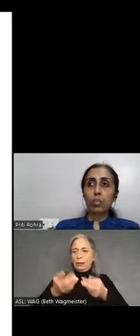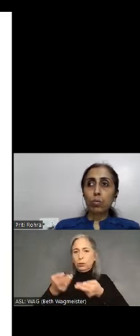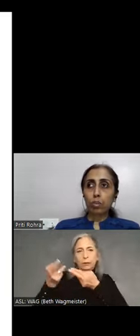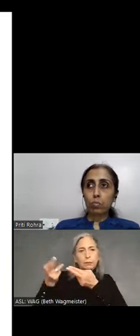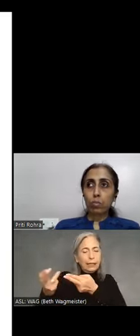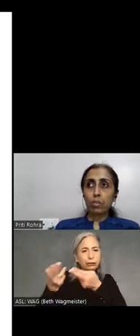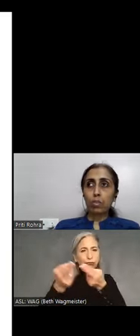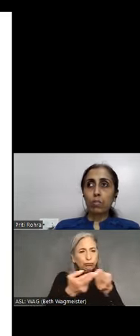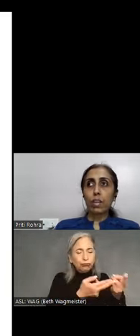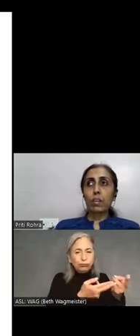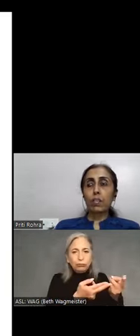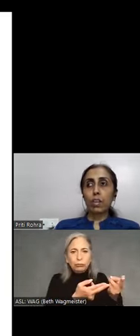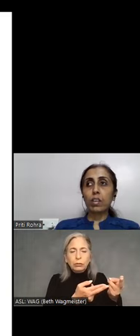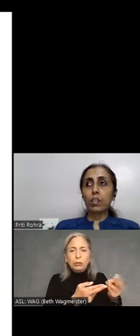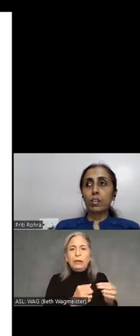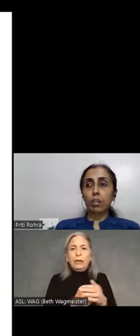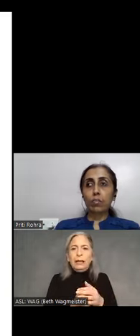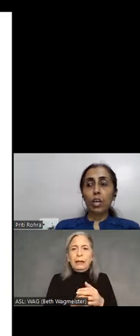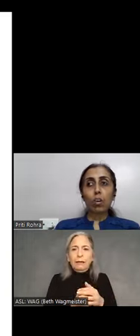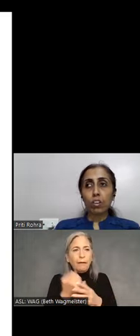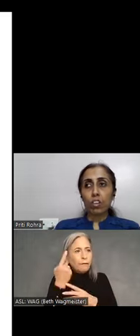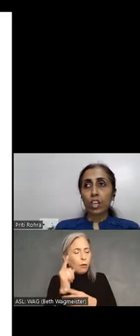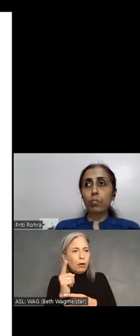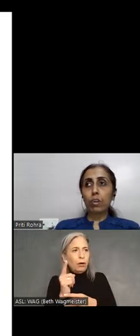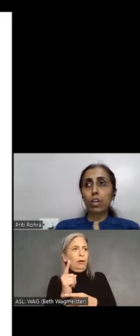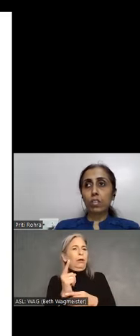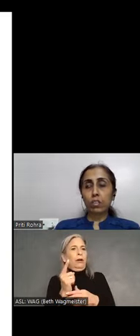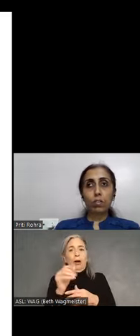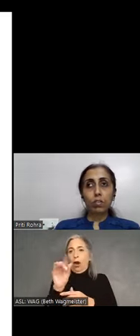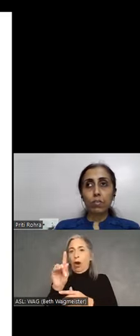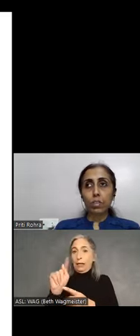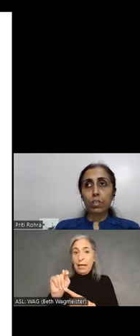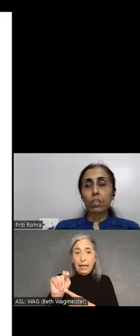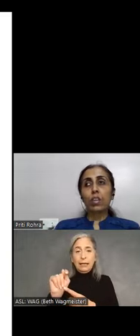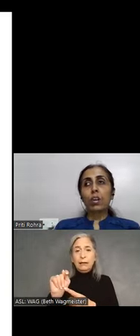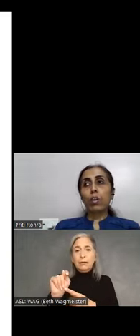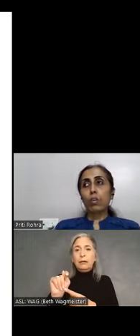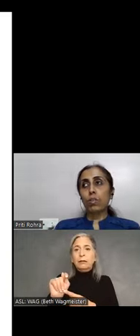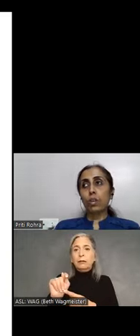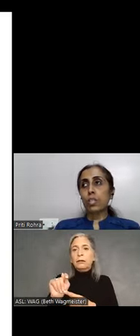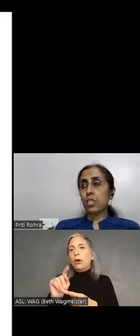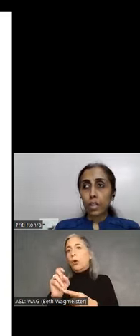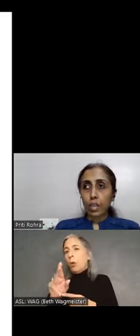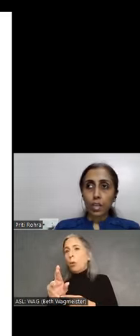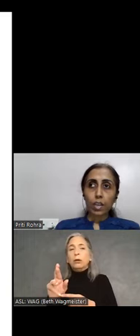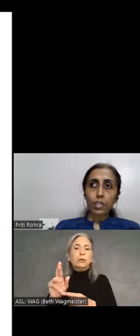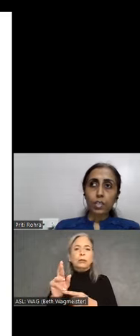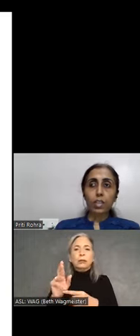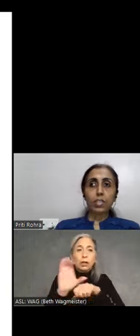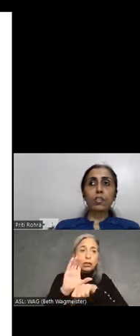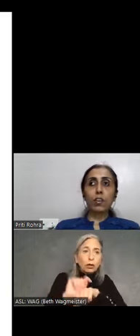possible while we are offering products or services or consulting clients, etcetera.